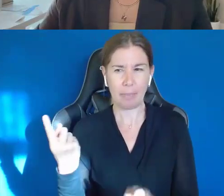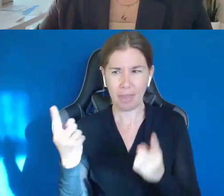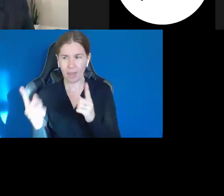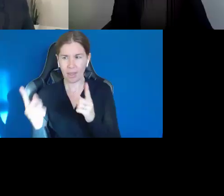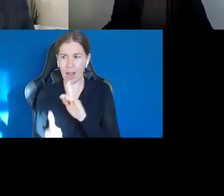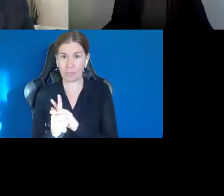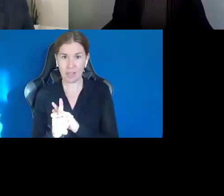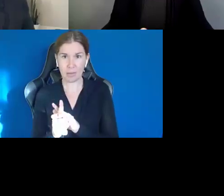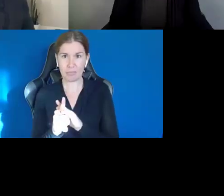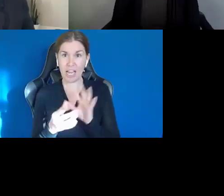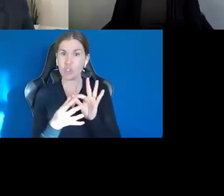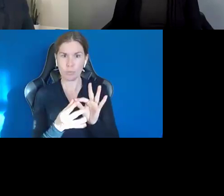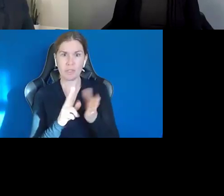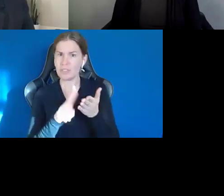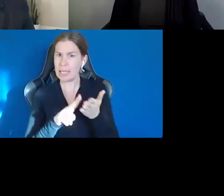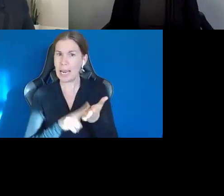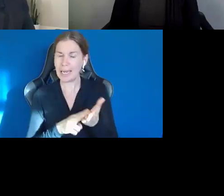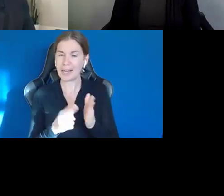signing contracts and things like that.